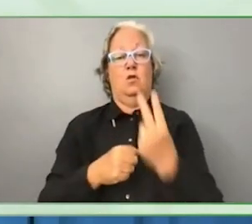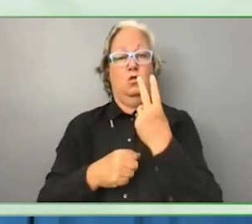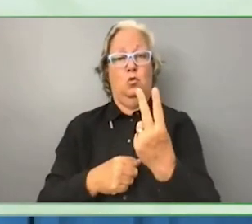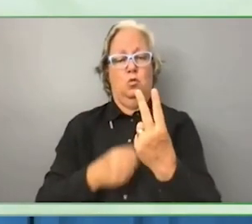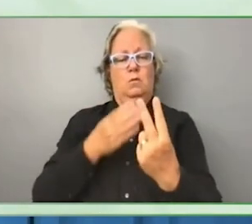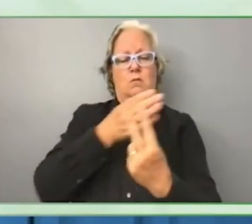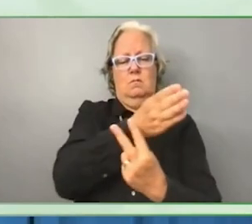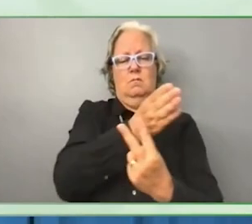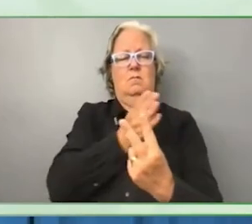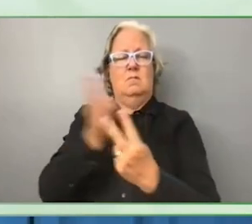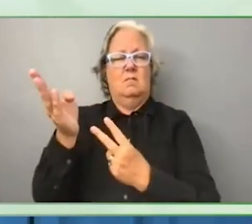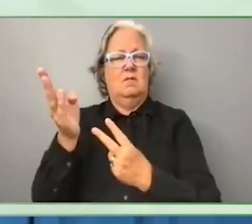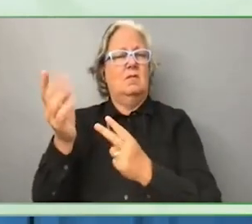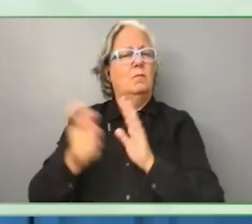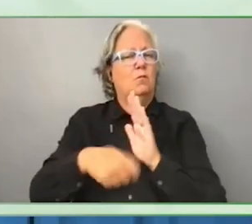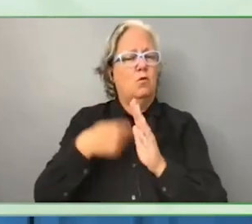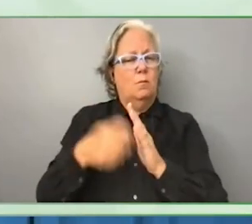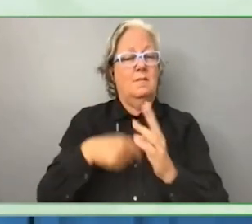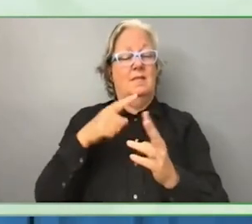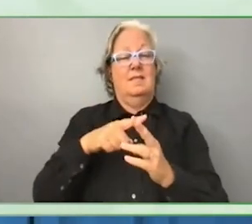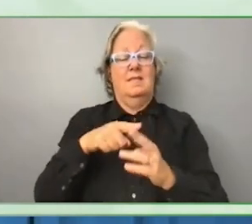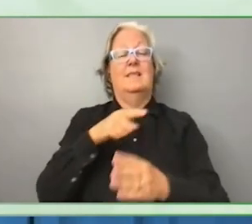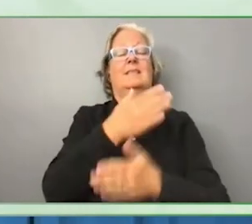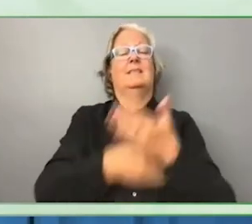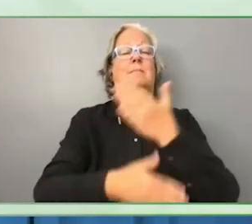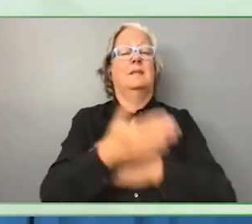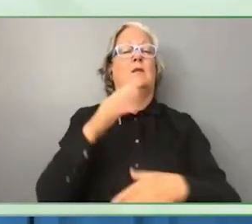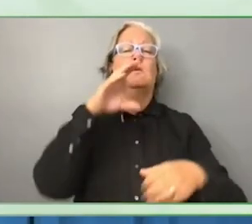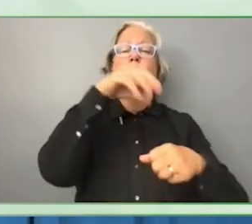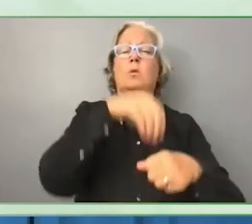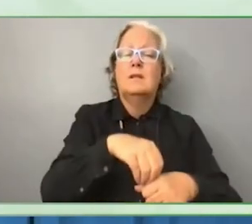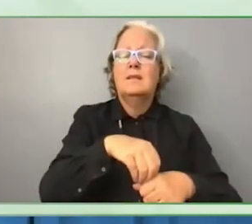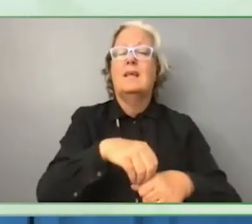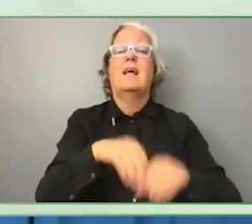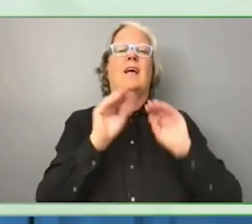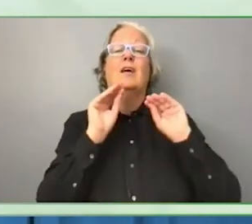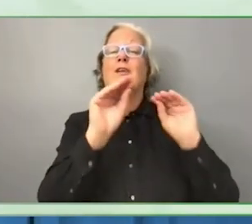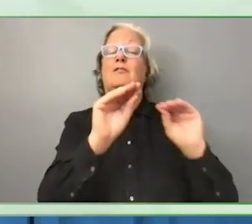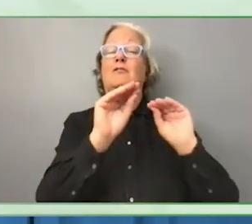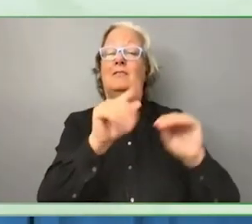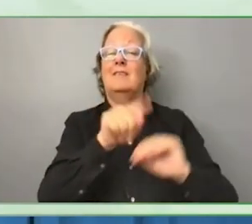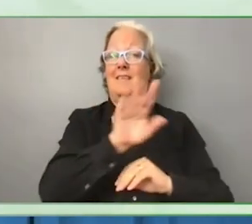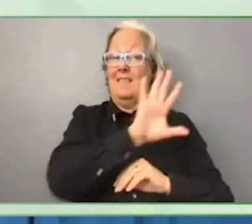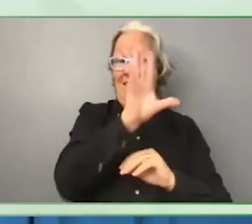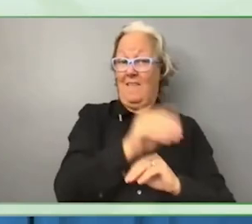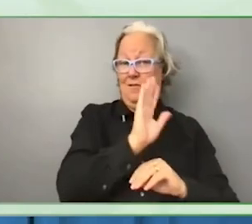the disability inclusive in Africa program and was funded by USA ID.